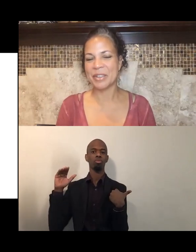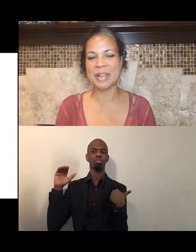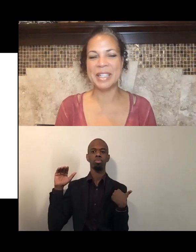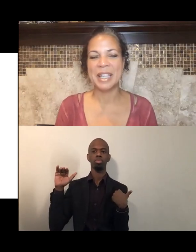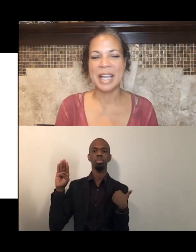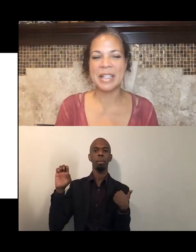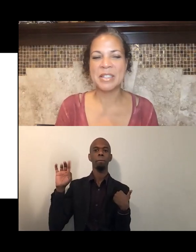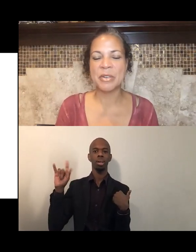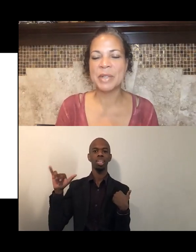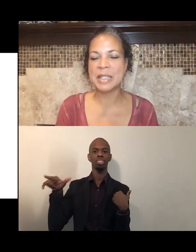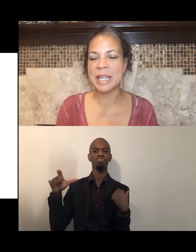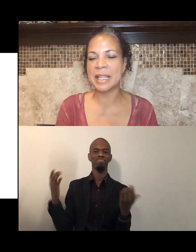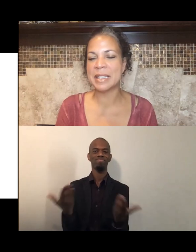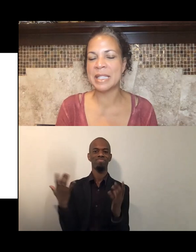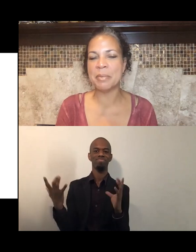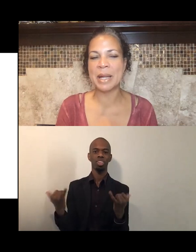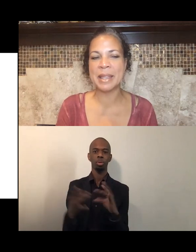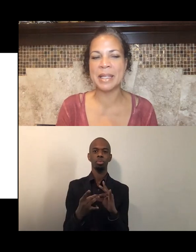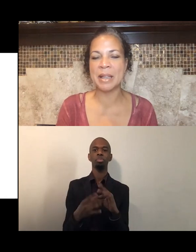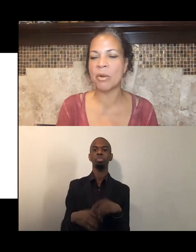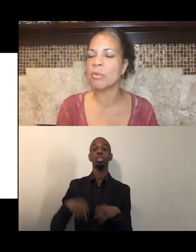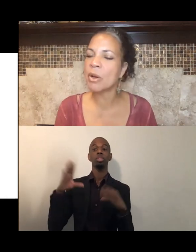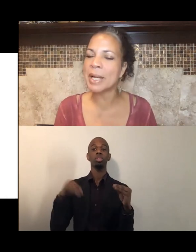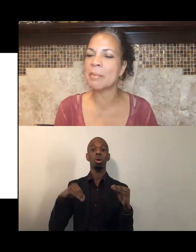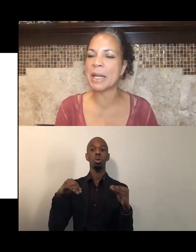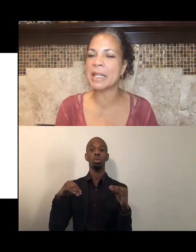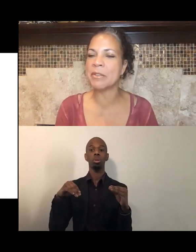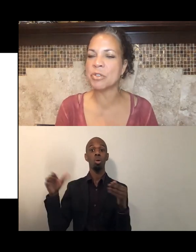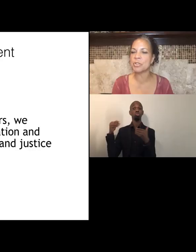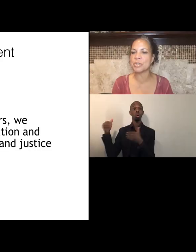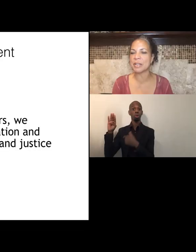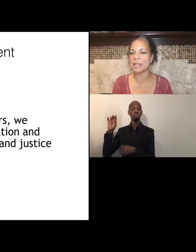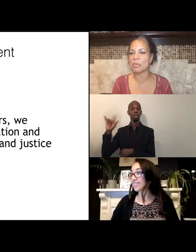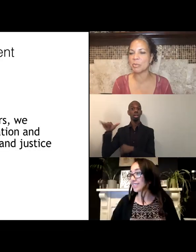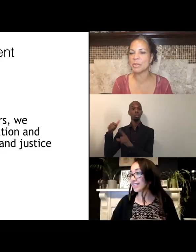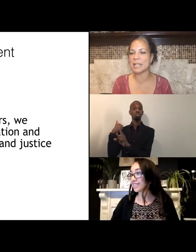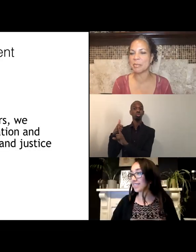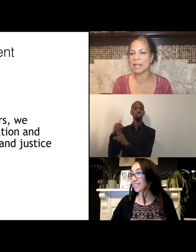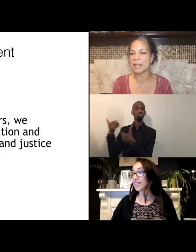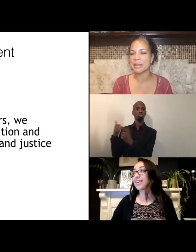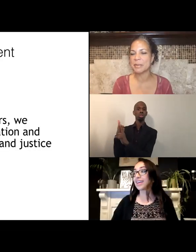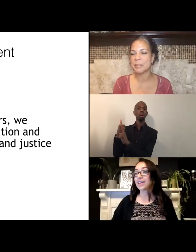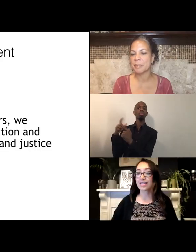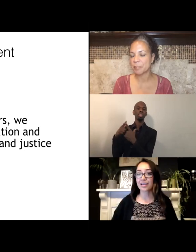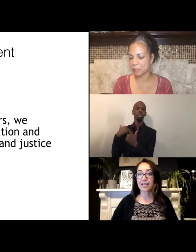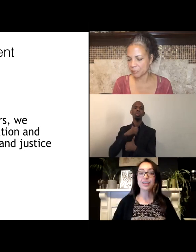Great. And so if we can get a deep breath. Oh, go ahead Becky. Introduce yourself and then we'll take the breathe.